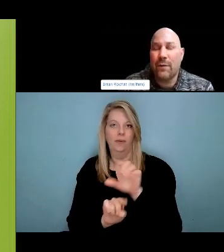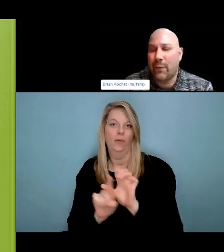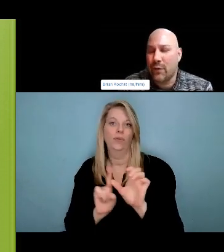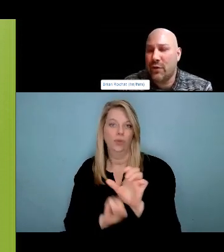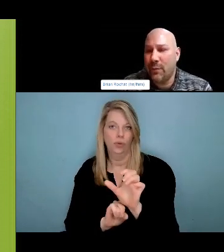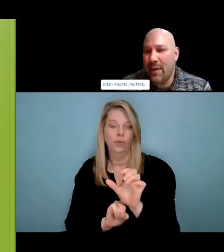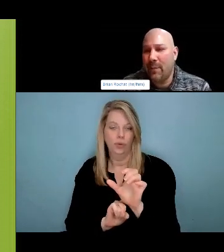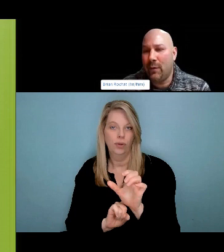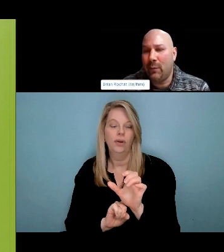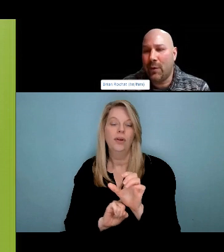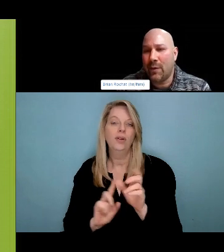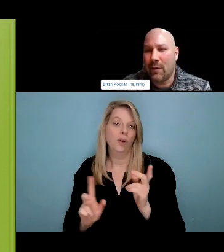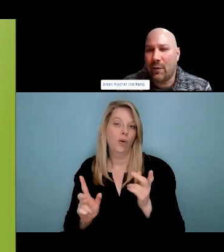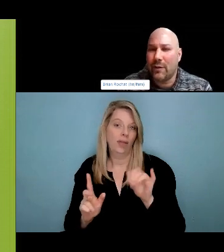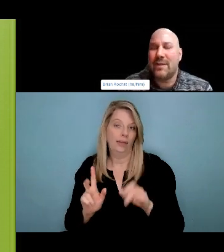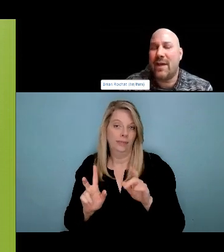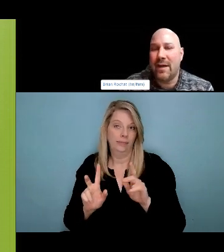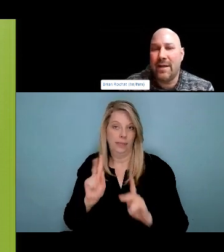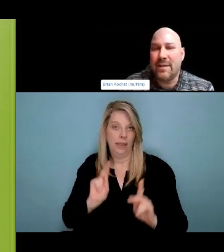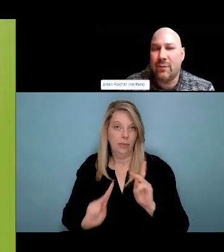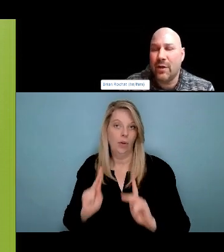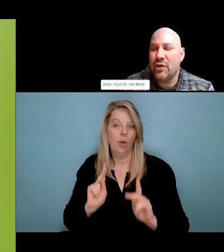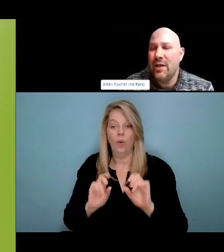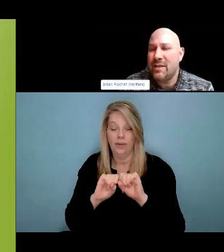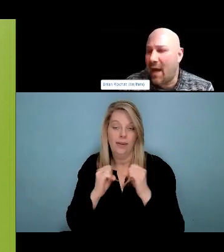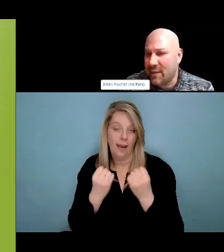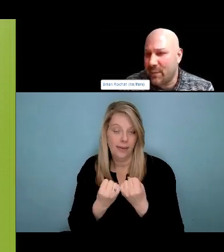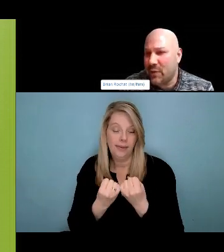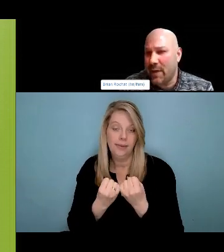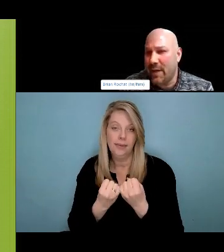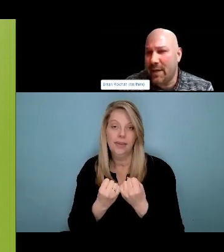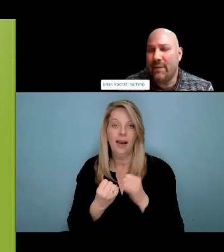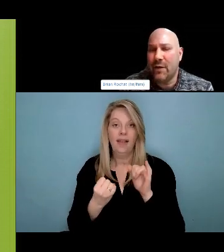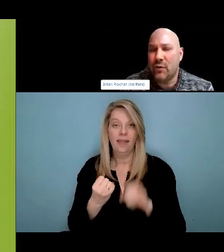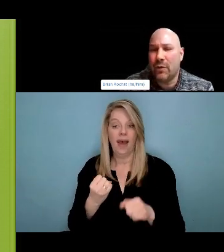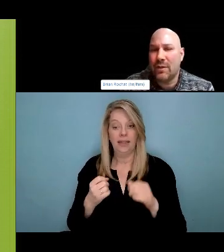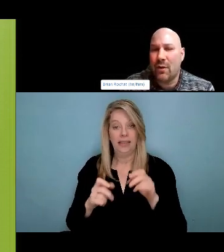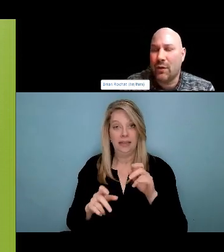And we like this definition of folks because it recognizes that, drug laws often cause,